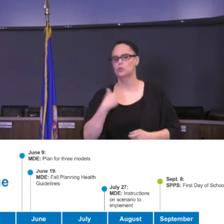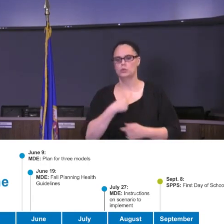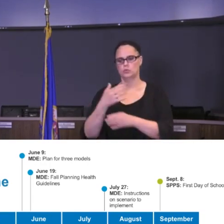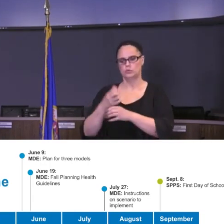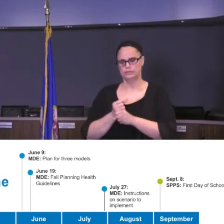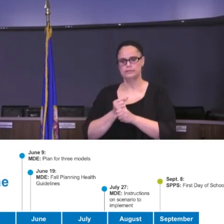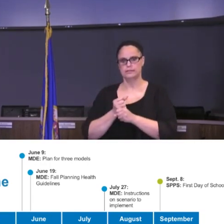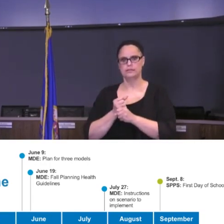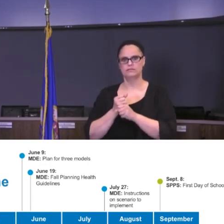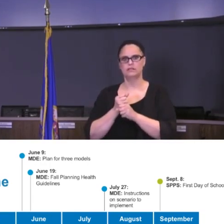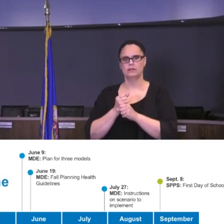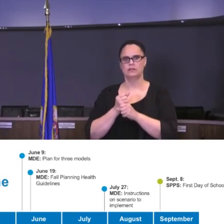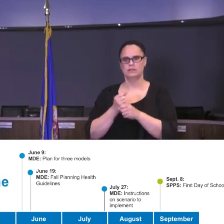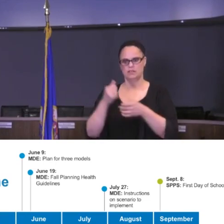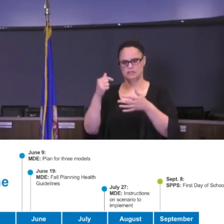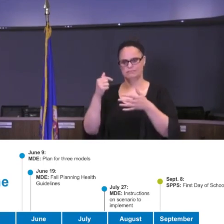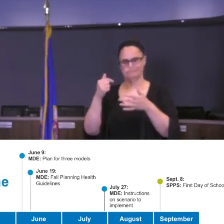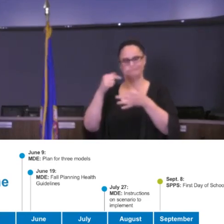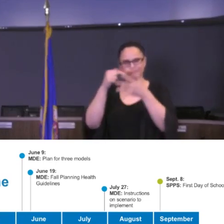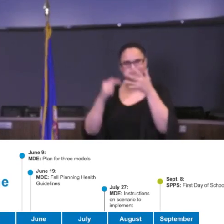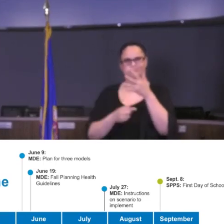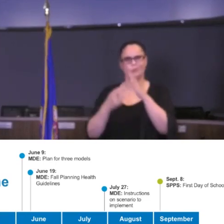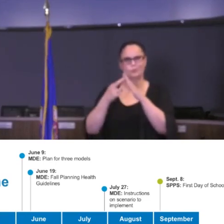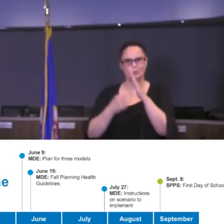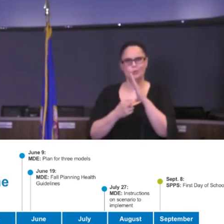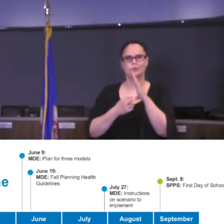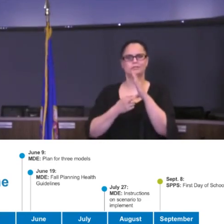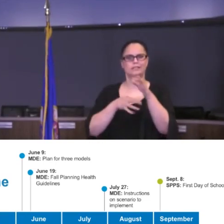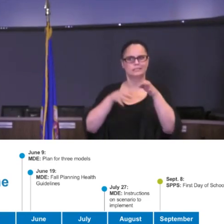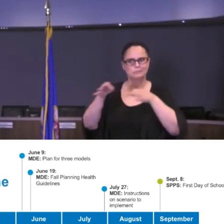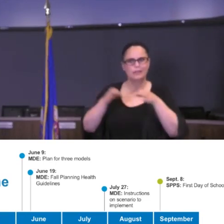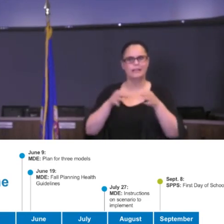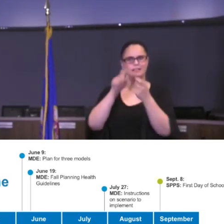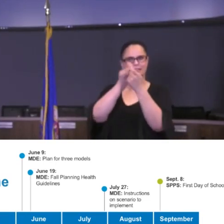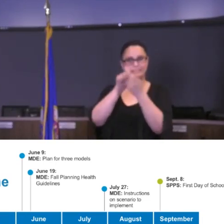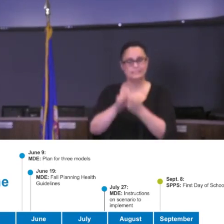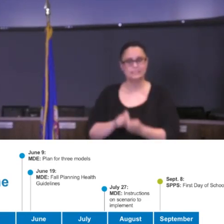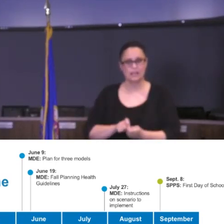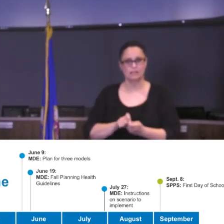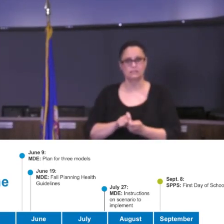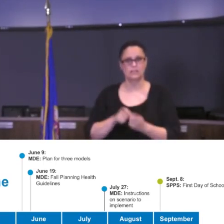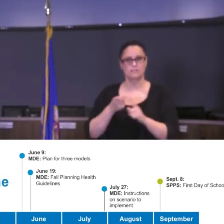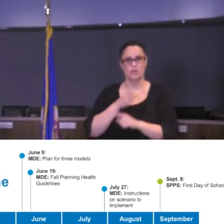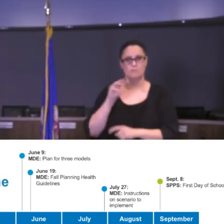of Health and the Department of Education that spelled out some of the details that we needed to continue our planning.